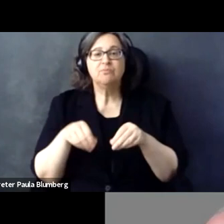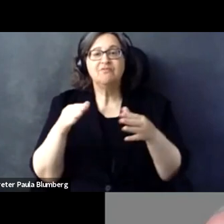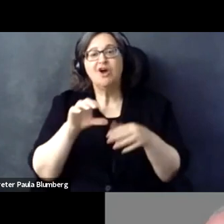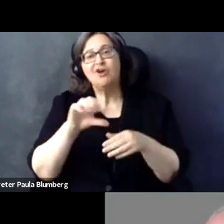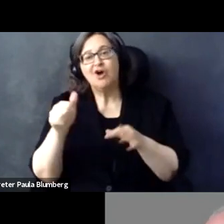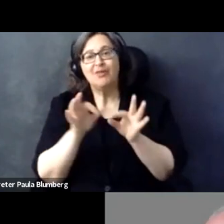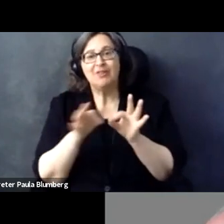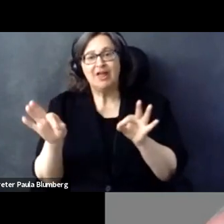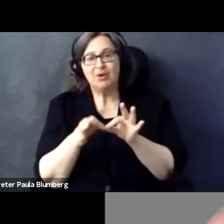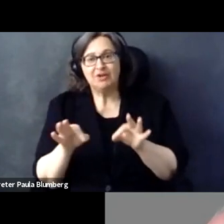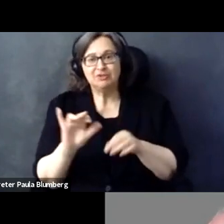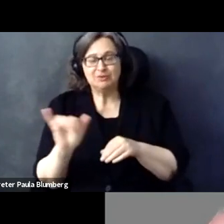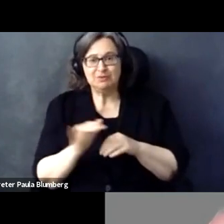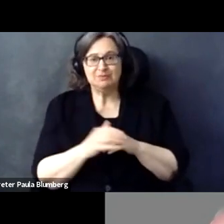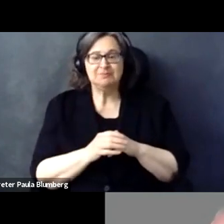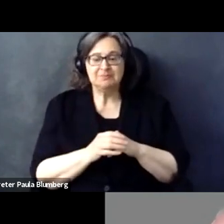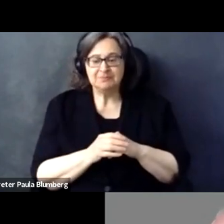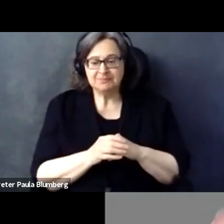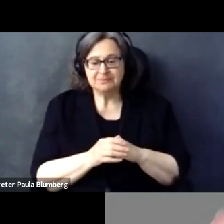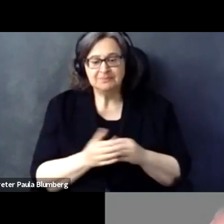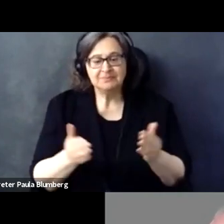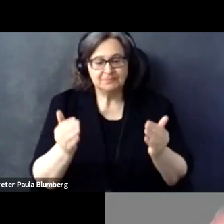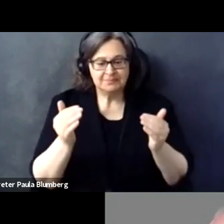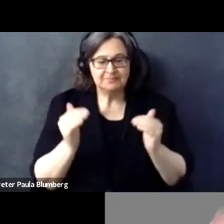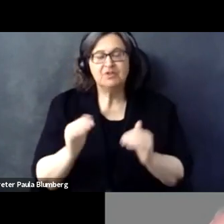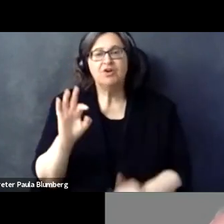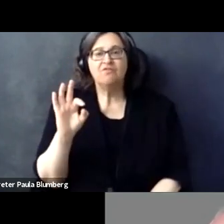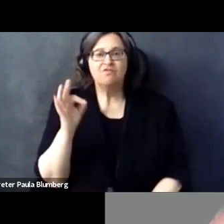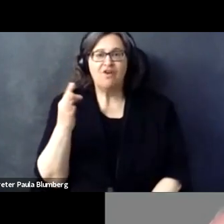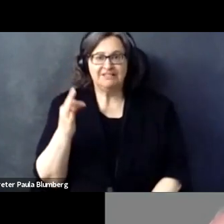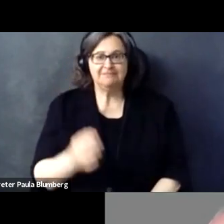to the English caption also in the chat. And then we will also provide